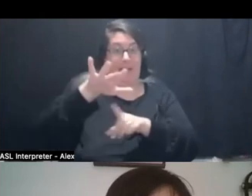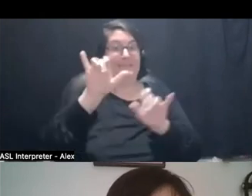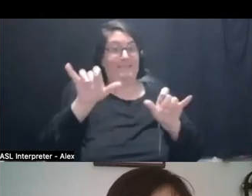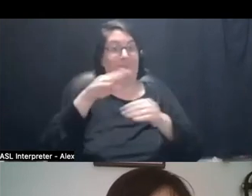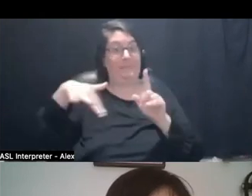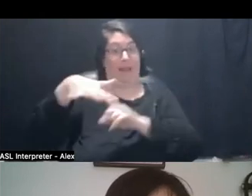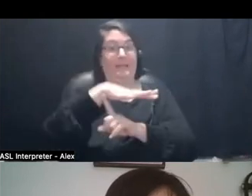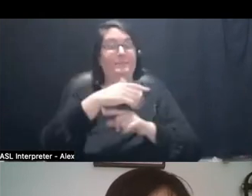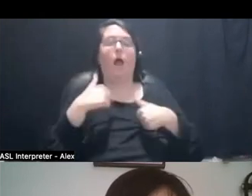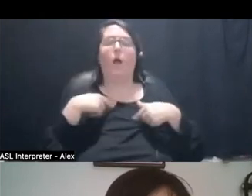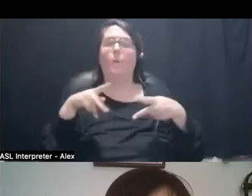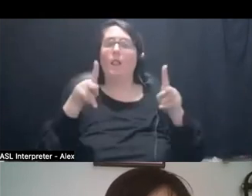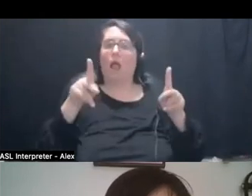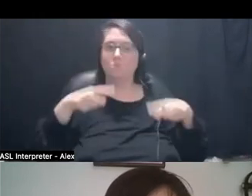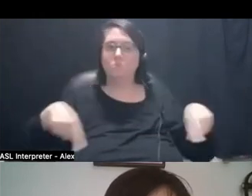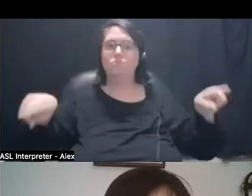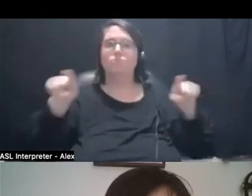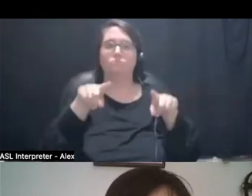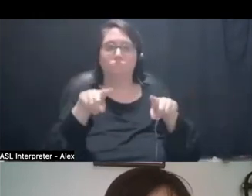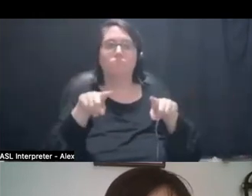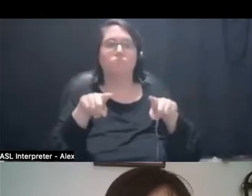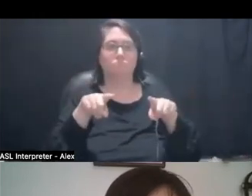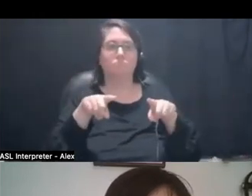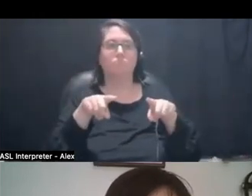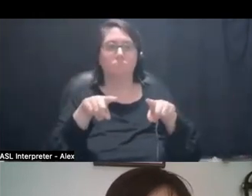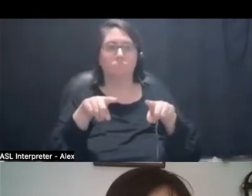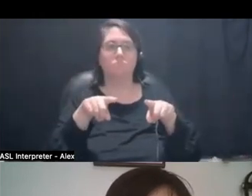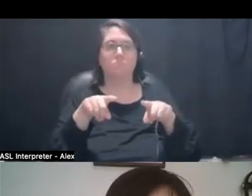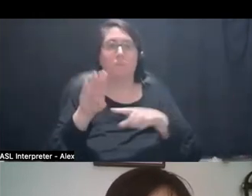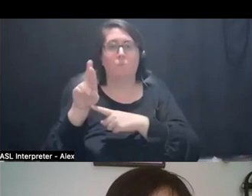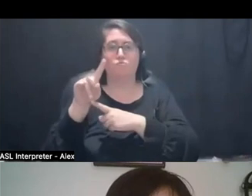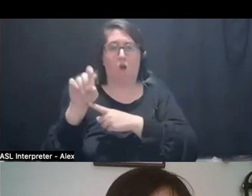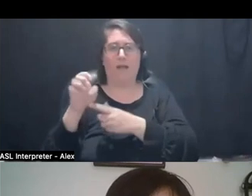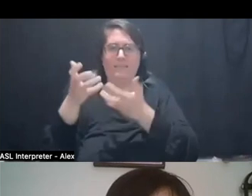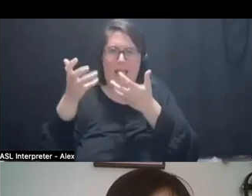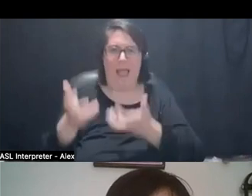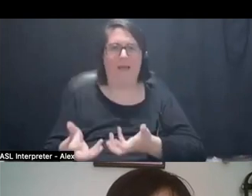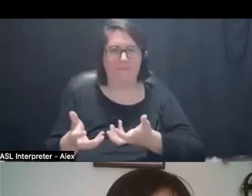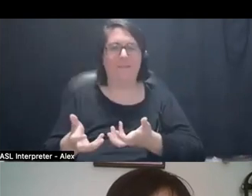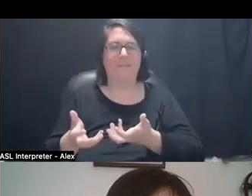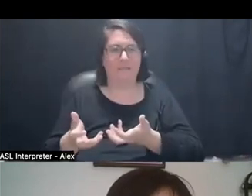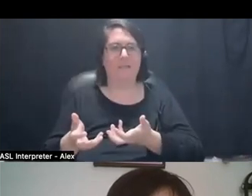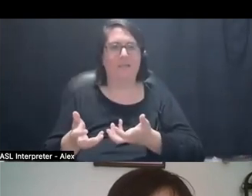I'm gonna let people, I'm gonna, cause bronze is so heavy and it's like the weight of colonization.